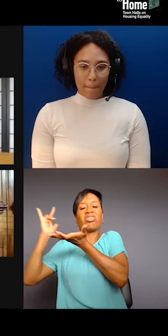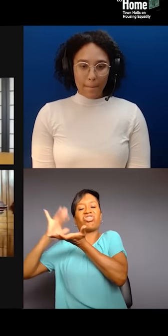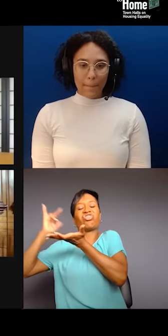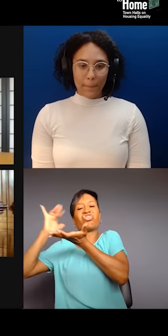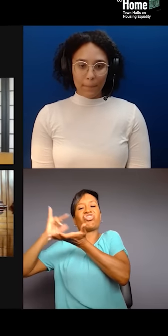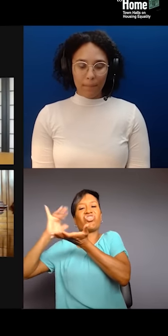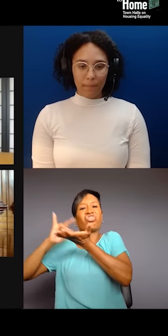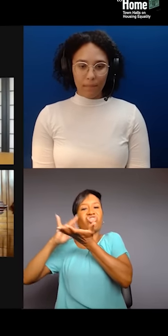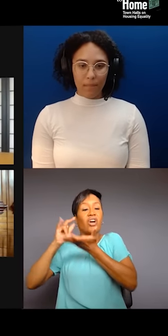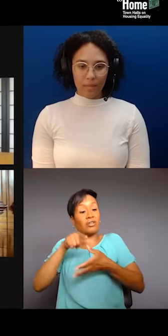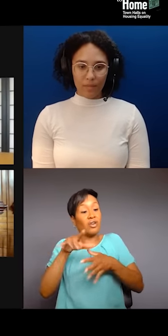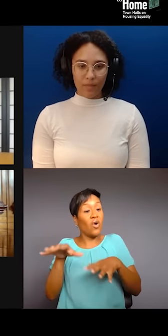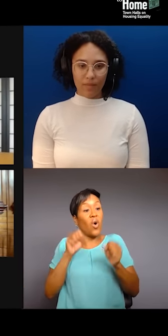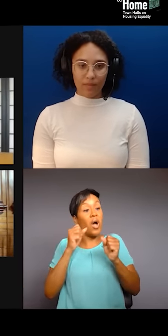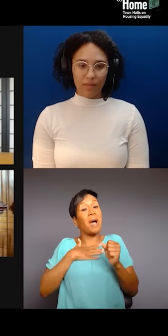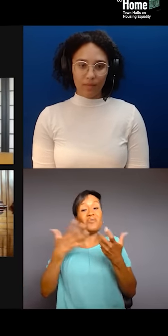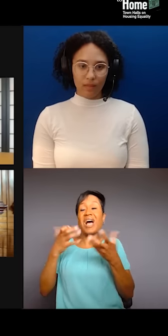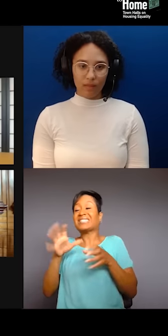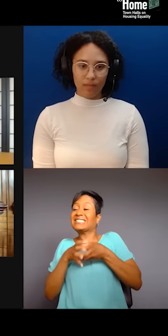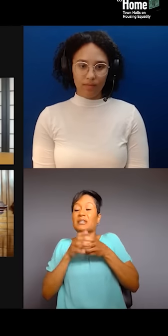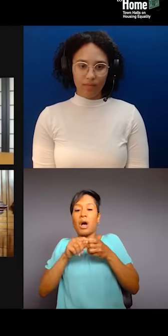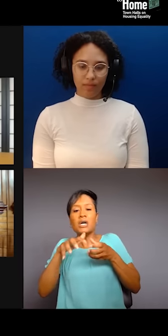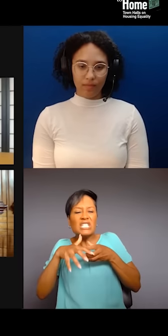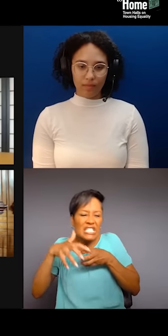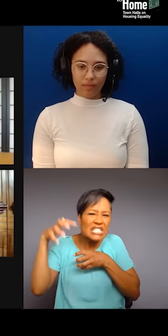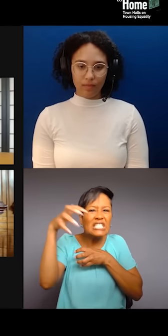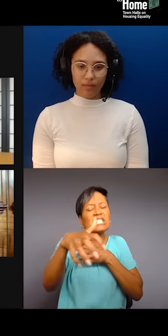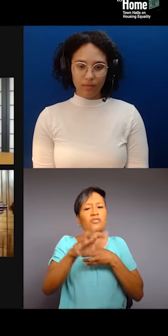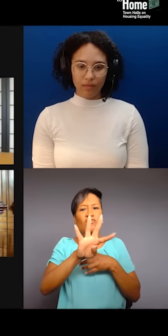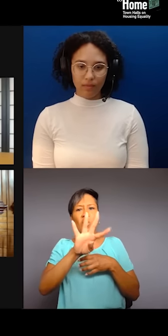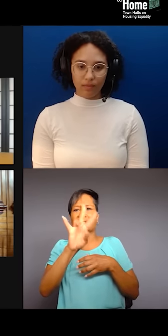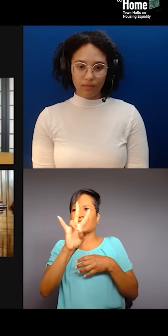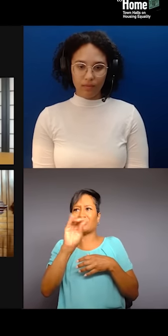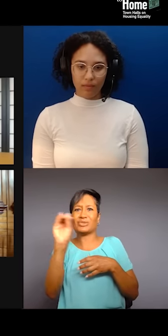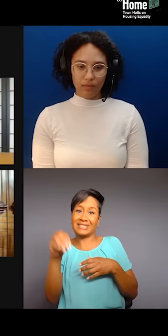getting what they want when the majority of the people of our city, which is 47% African American, get the least.